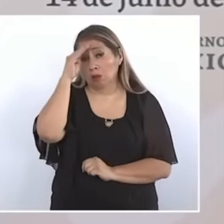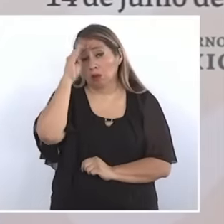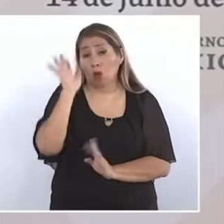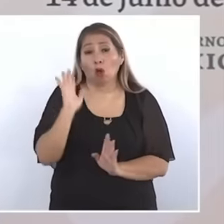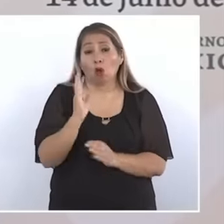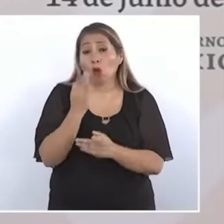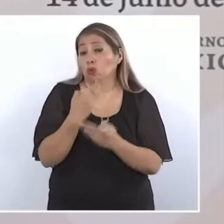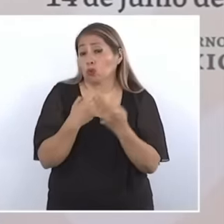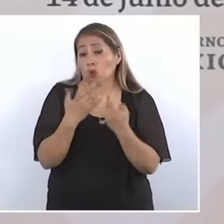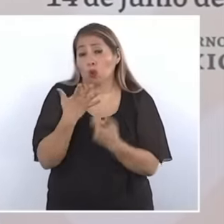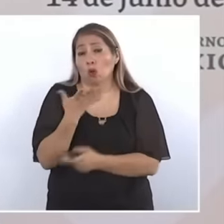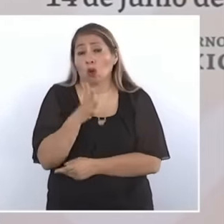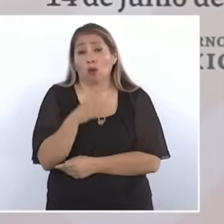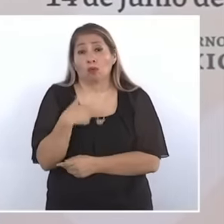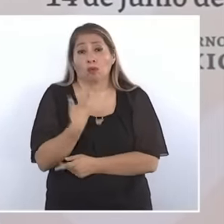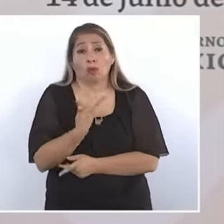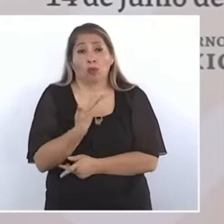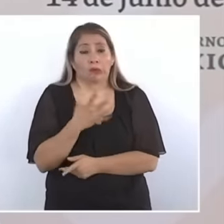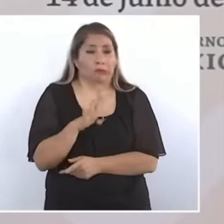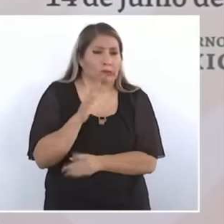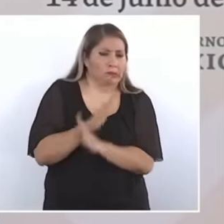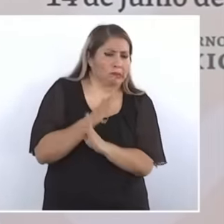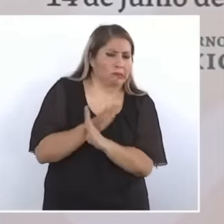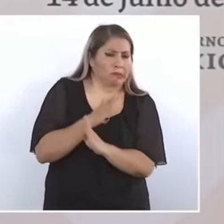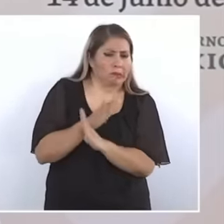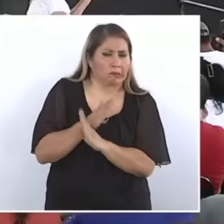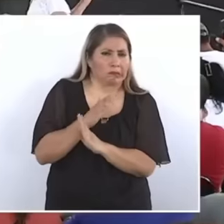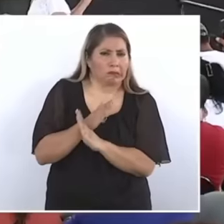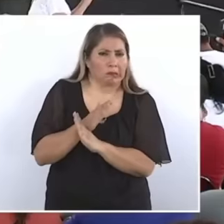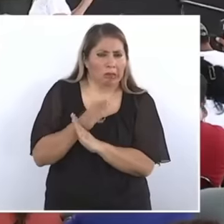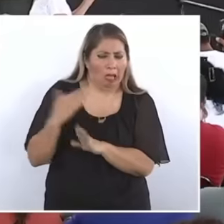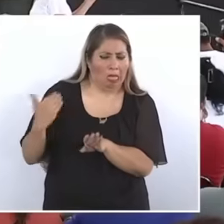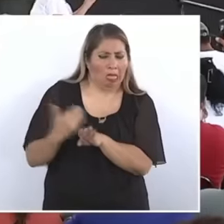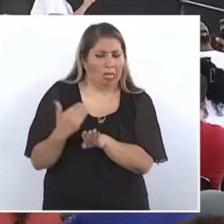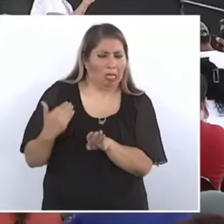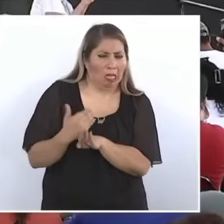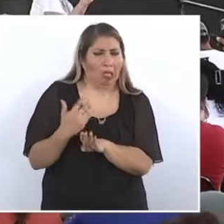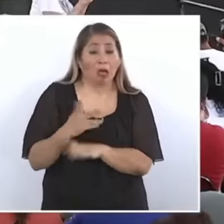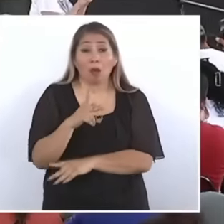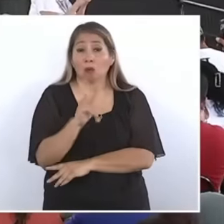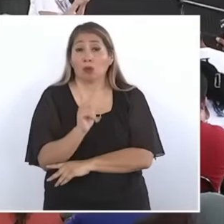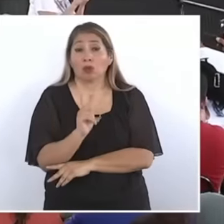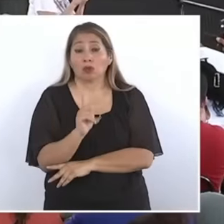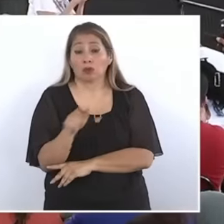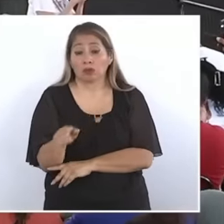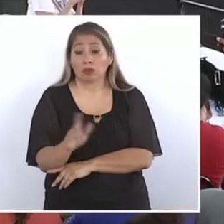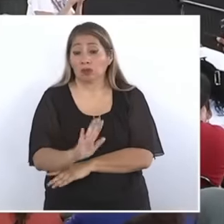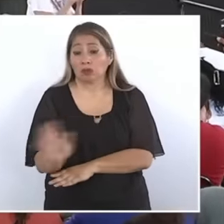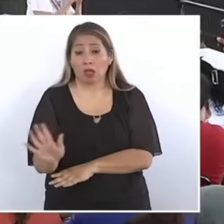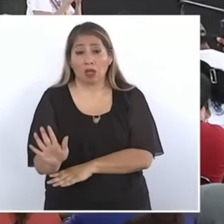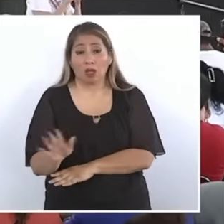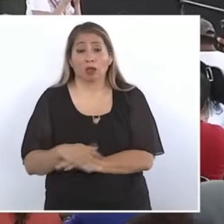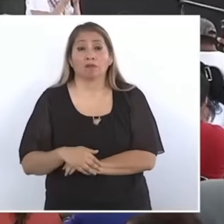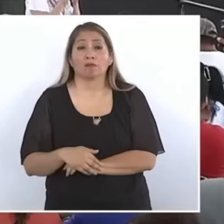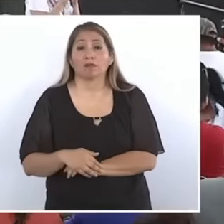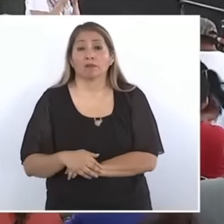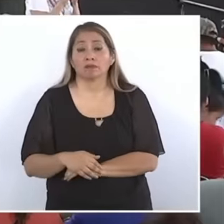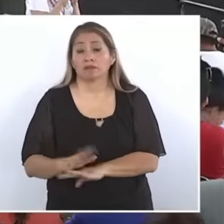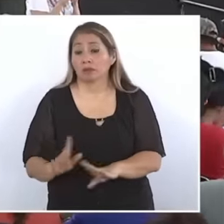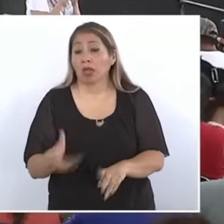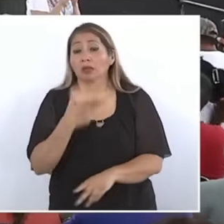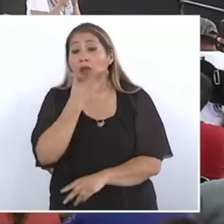with his influences with the powerful Well, it turns out that this man has already handed over